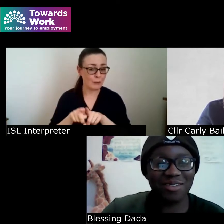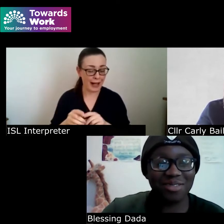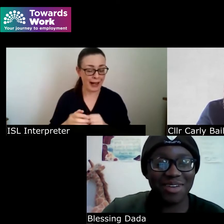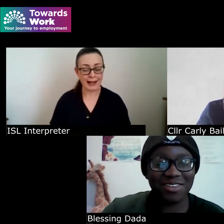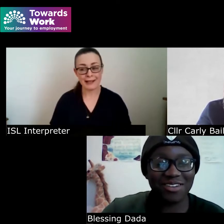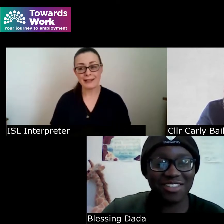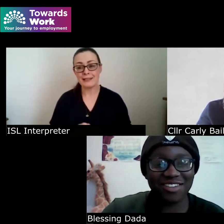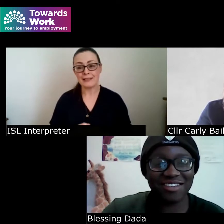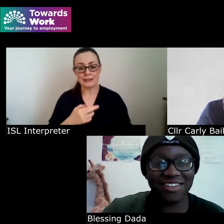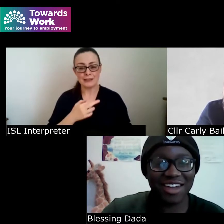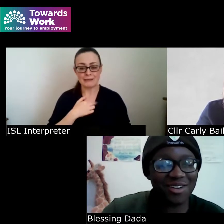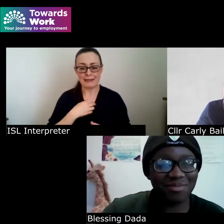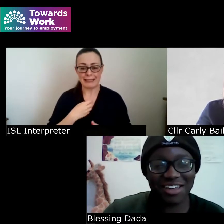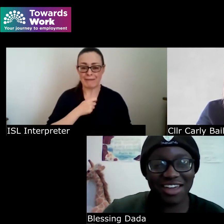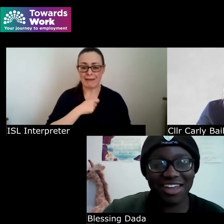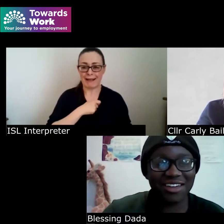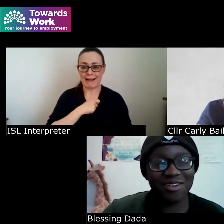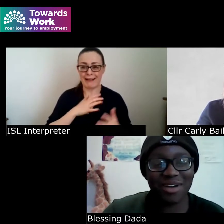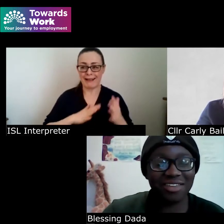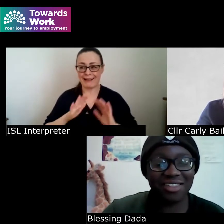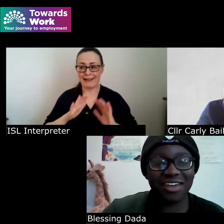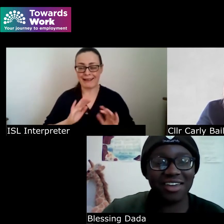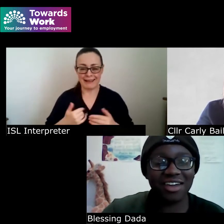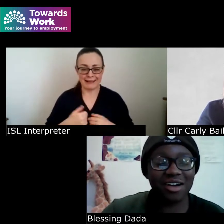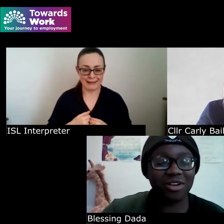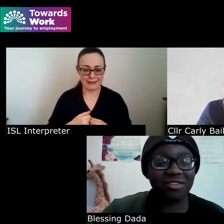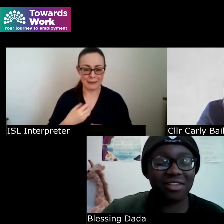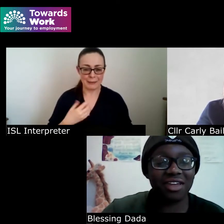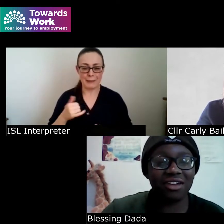was a bit nervous because i was like oh I'm going to like come out and say like I'm autistic because